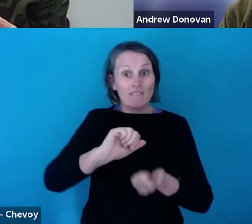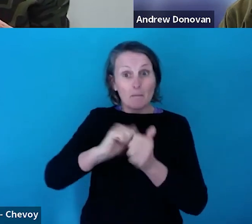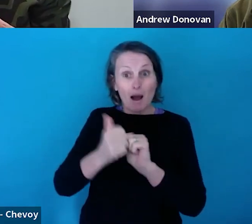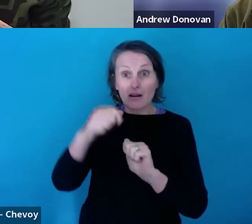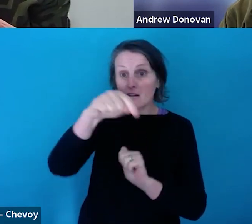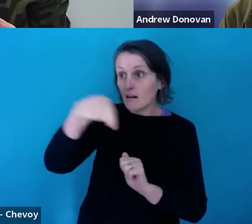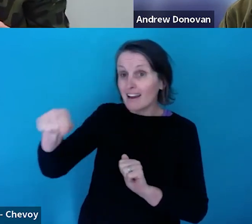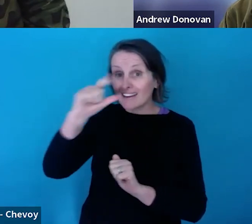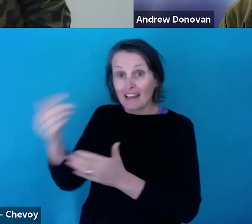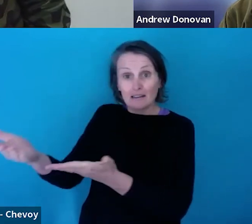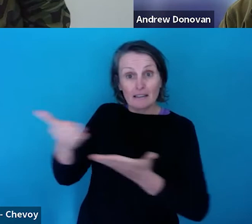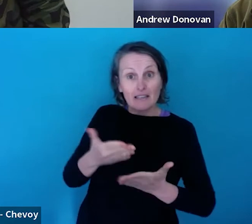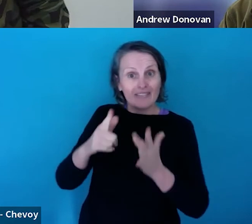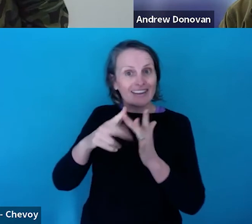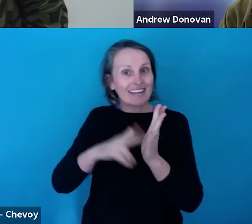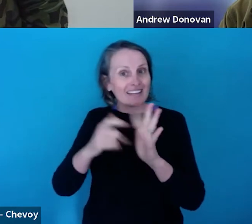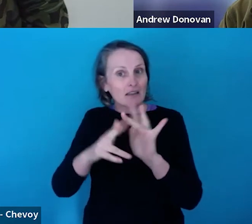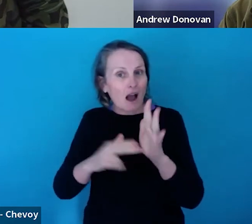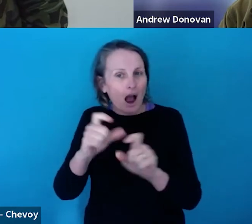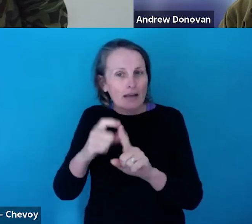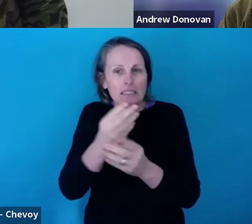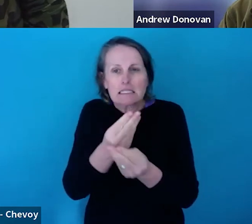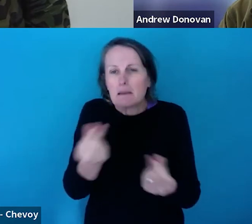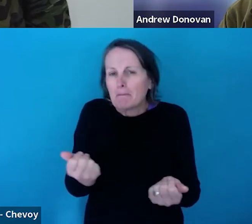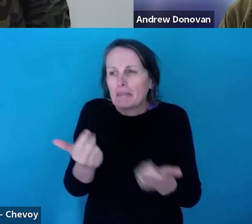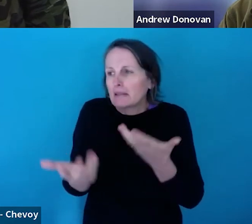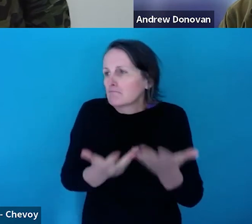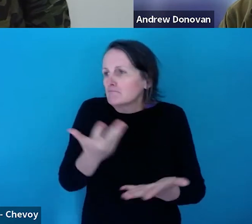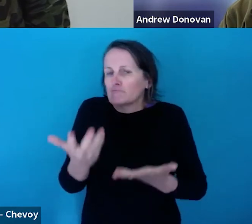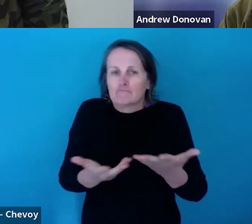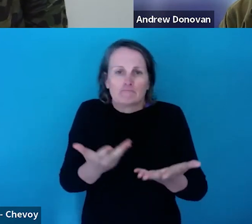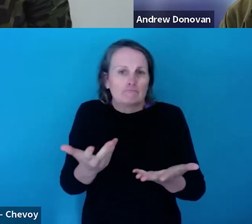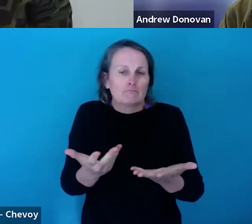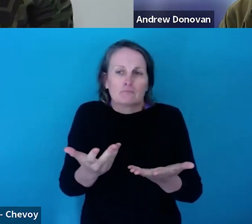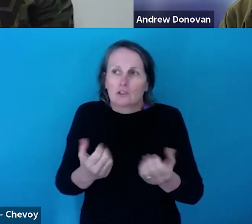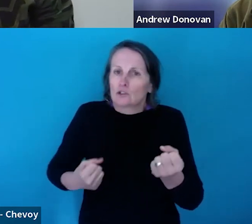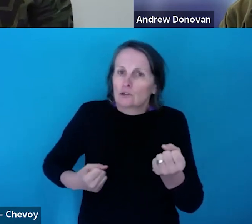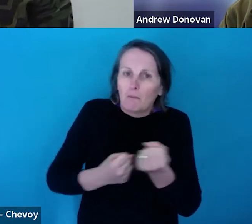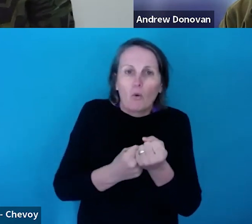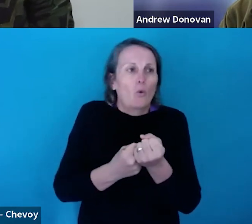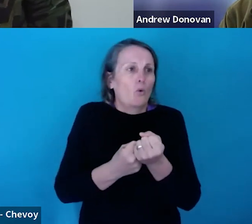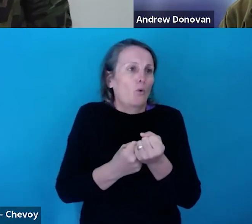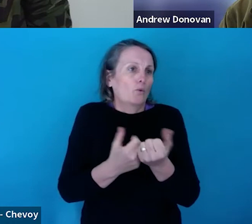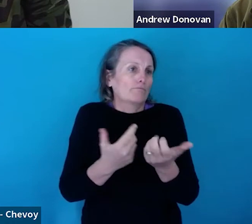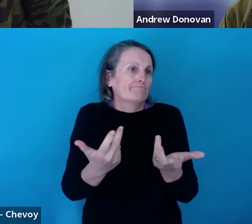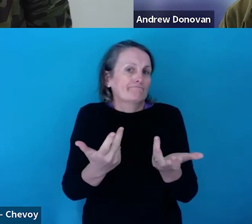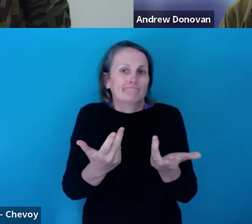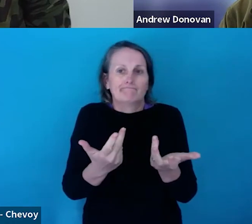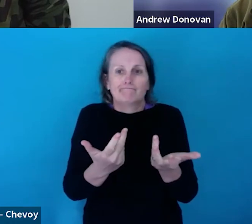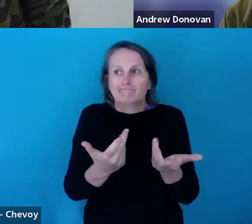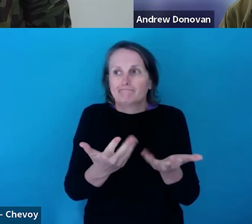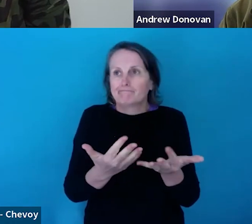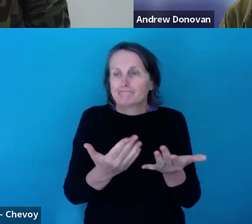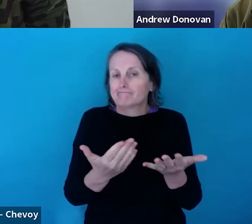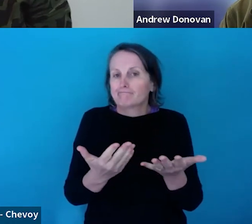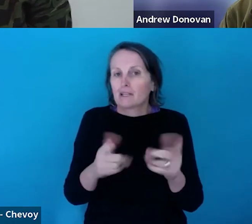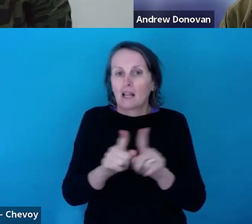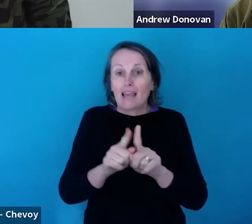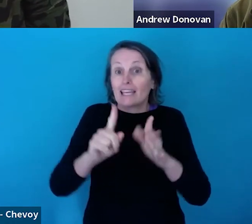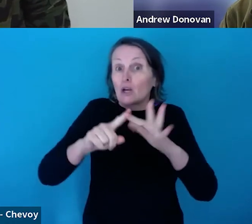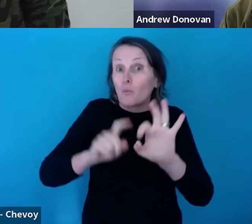kind, whether that's support for, you